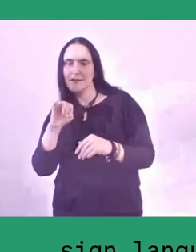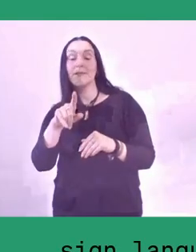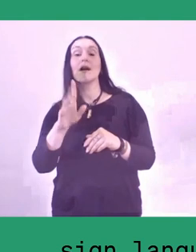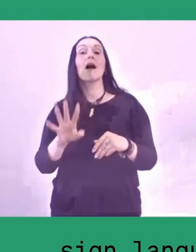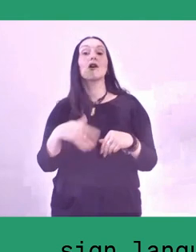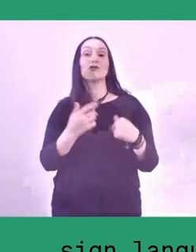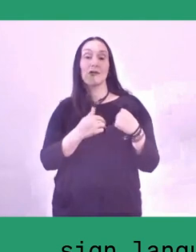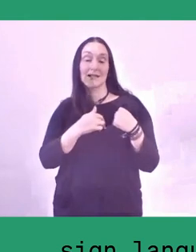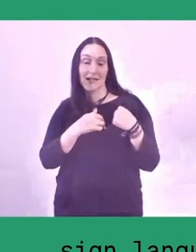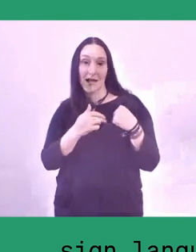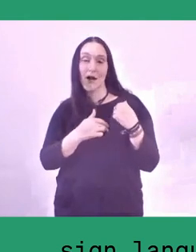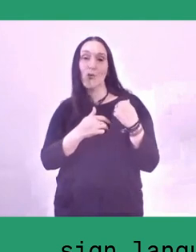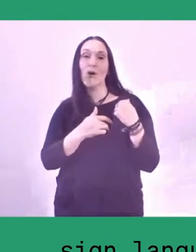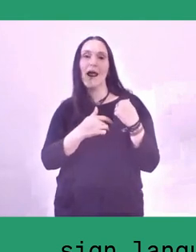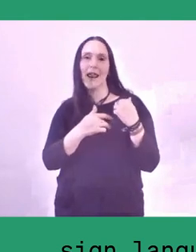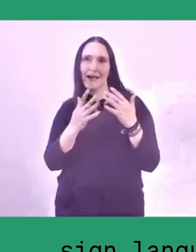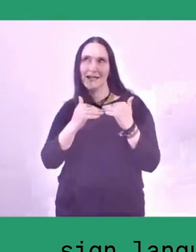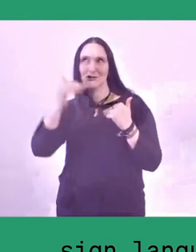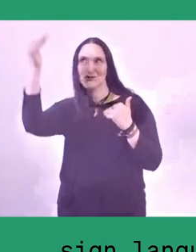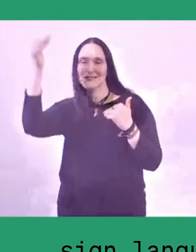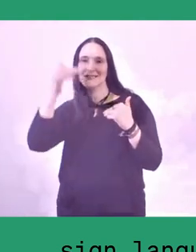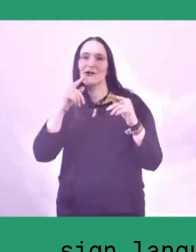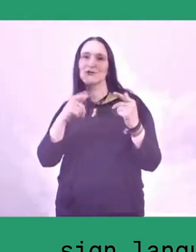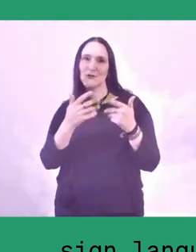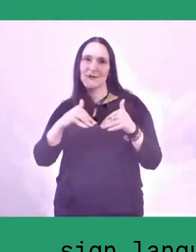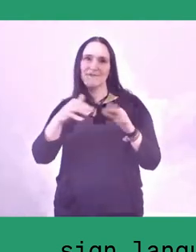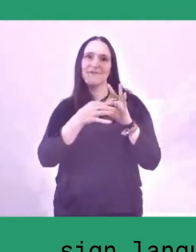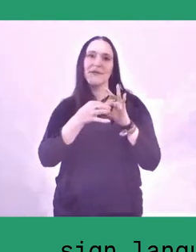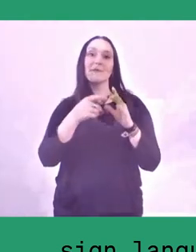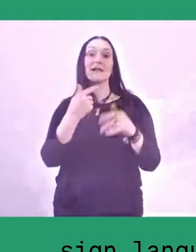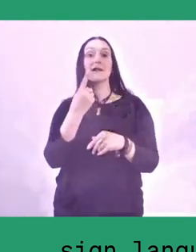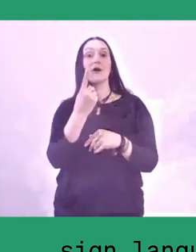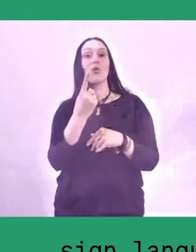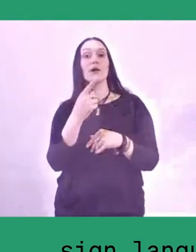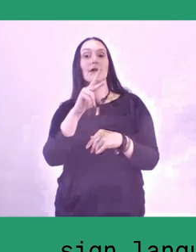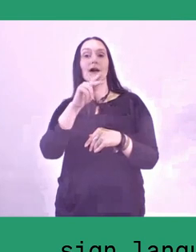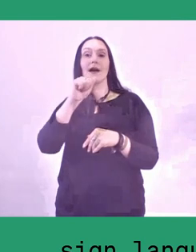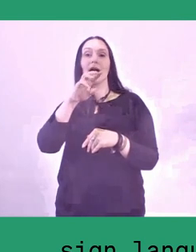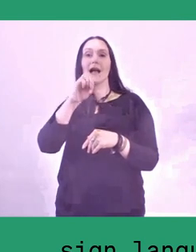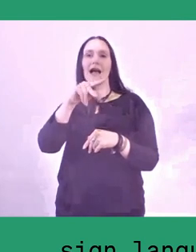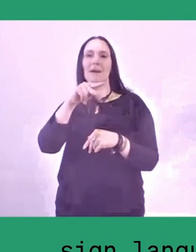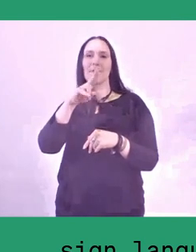I remember in one kampung they tried to revive this myth of Dewi Sri